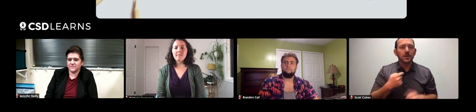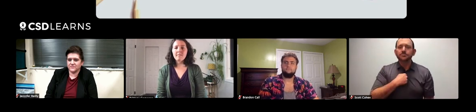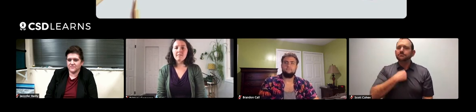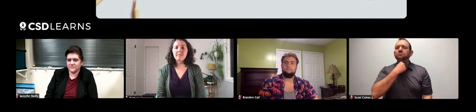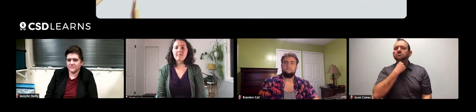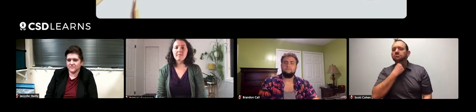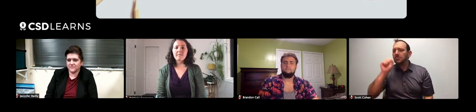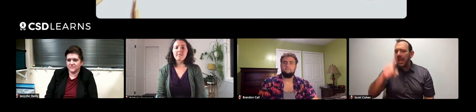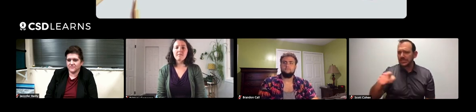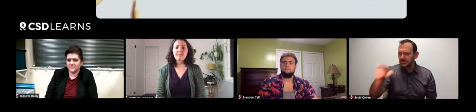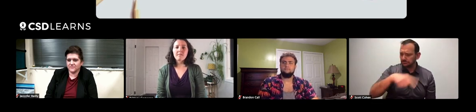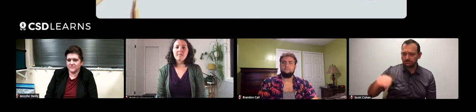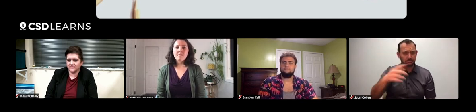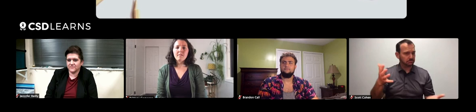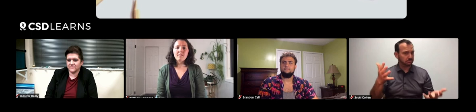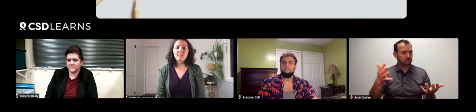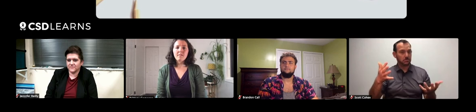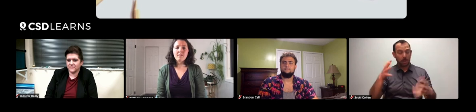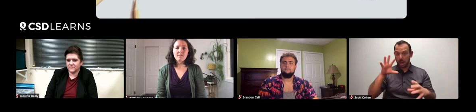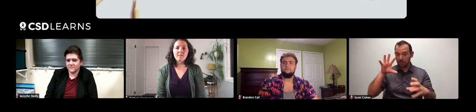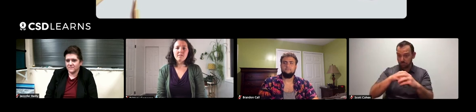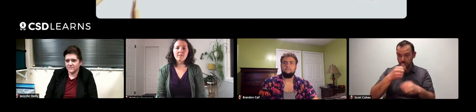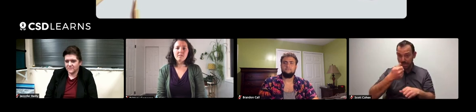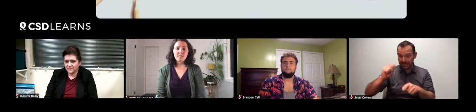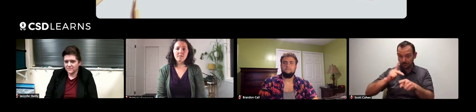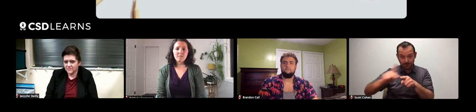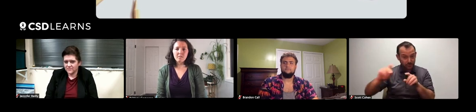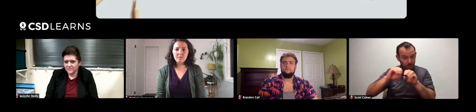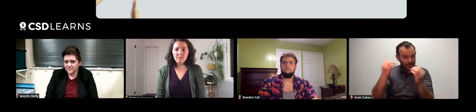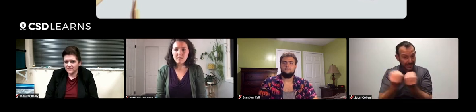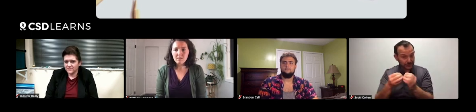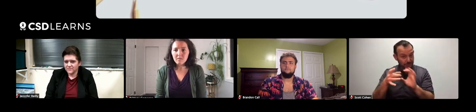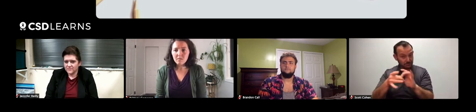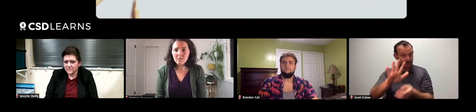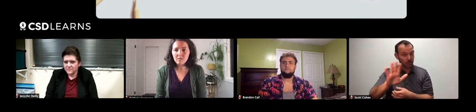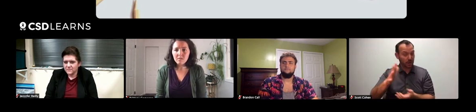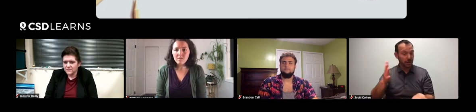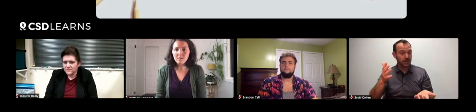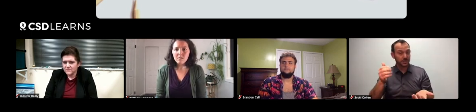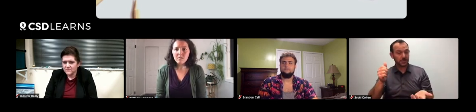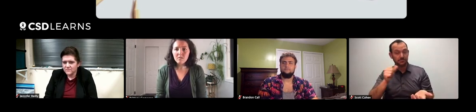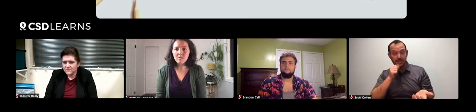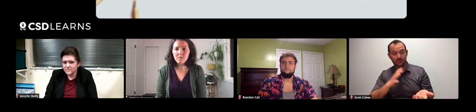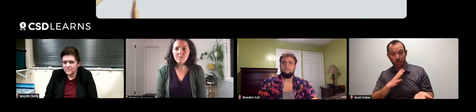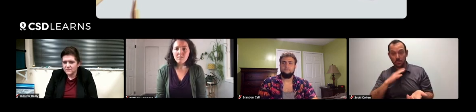I'm curious to ask the group, at this point, are you all involved in any professional organizations?